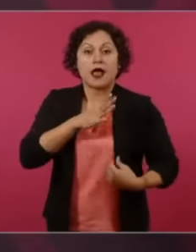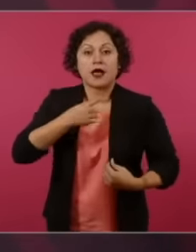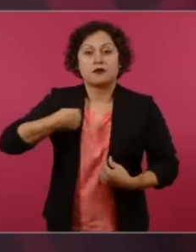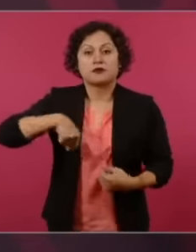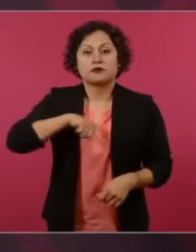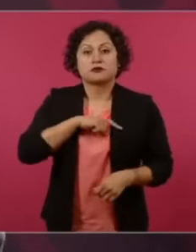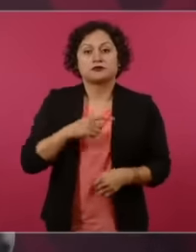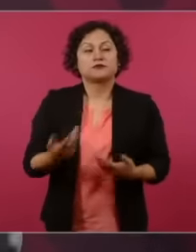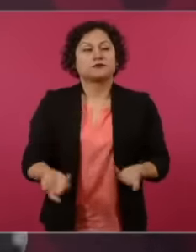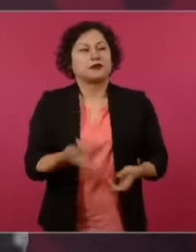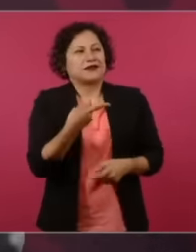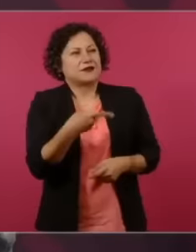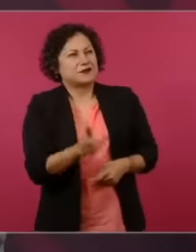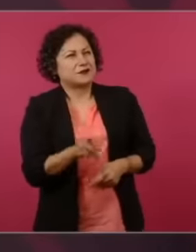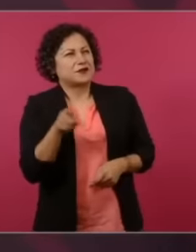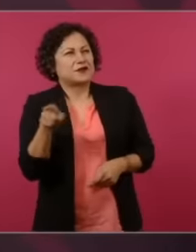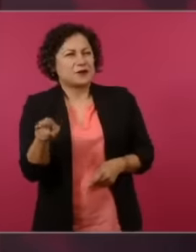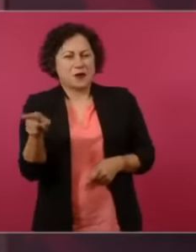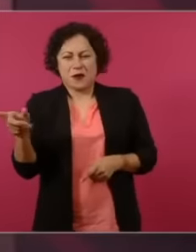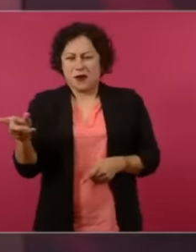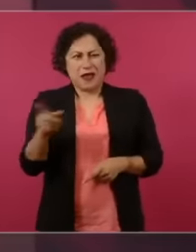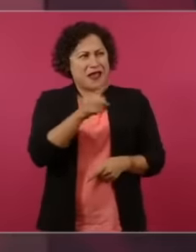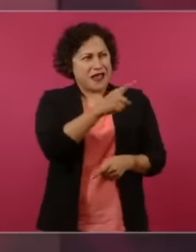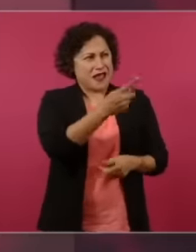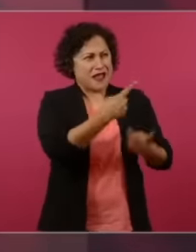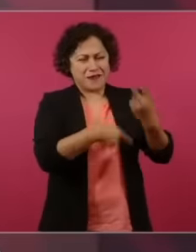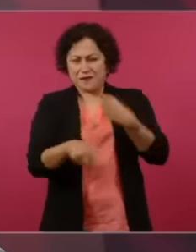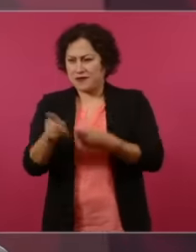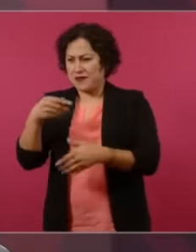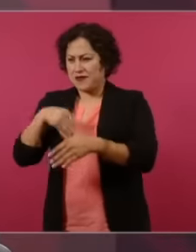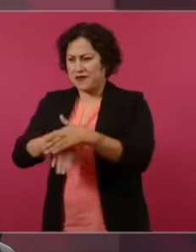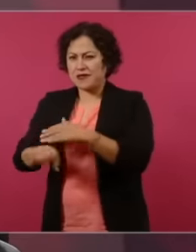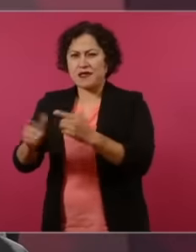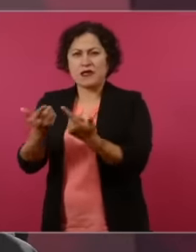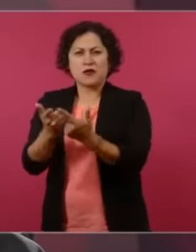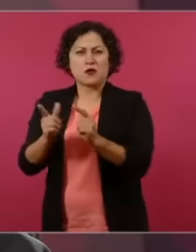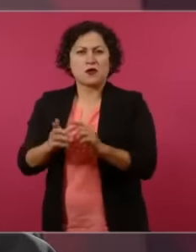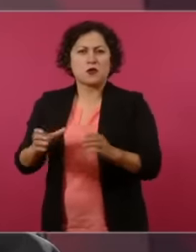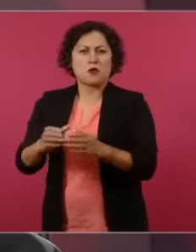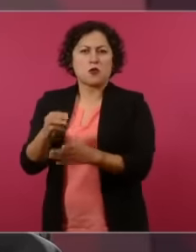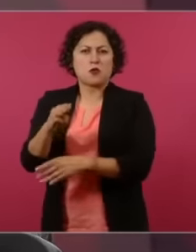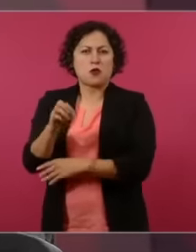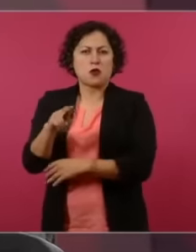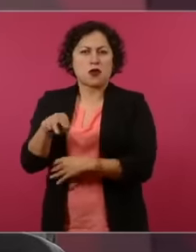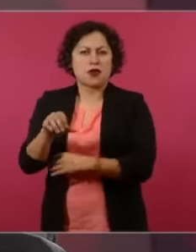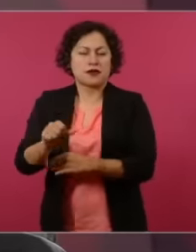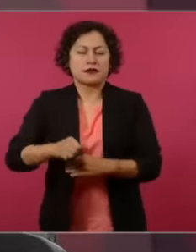in the government, there is nothing like that, I'm going to leave, queen. Because that's why I gave you the word, because